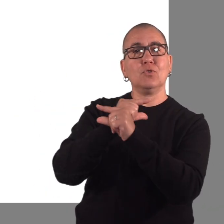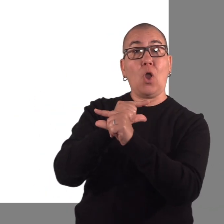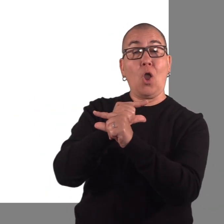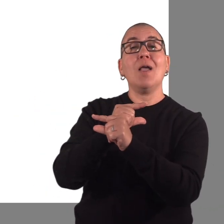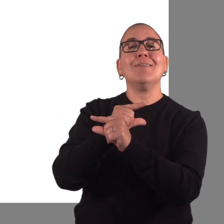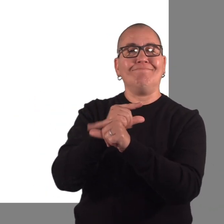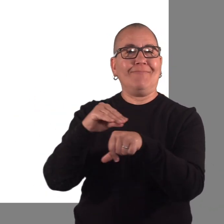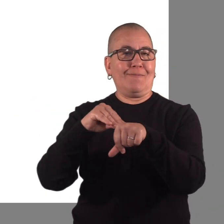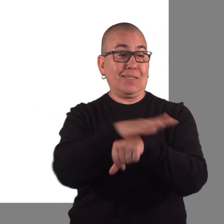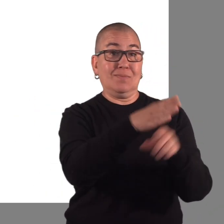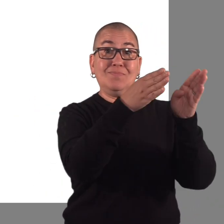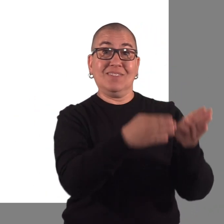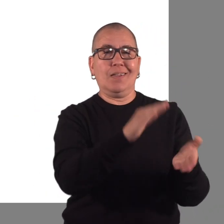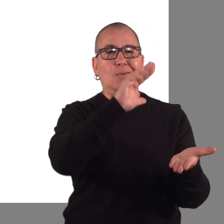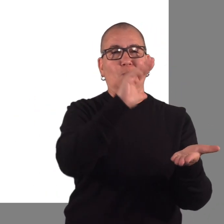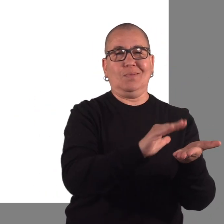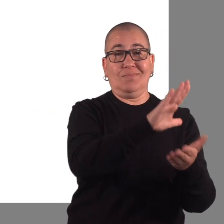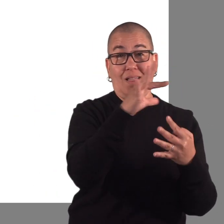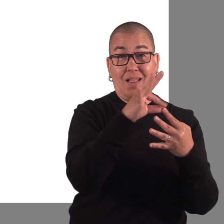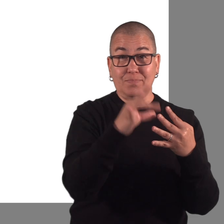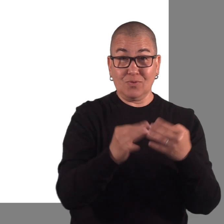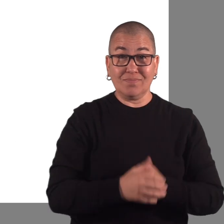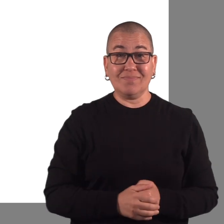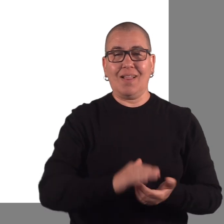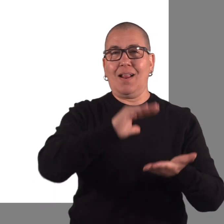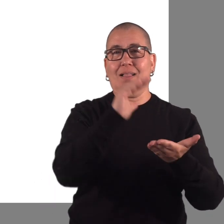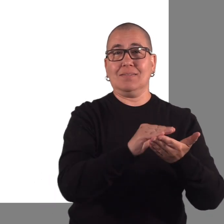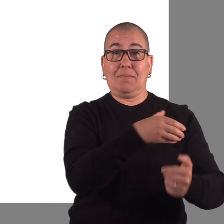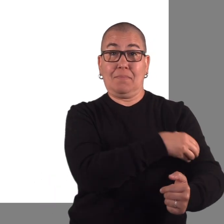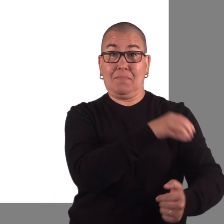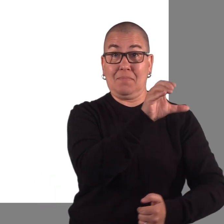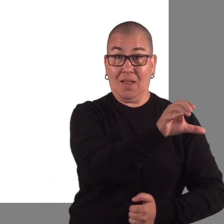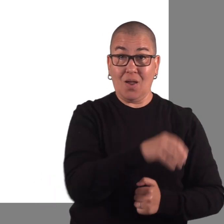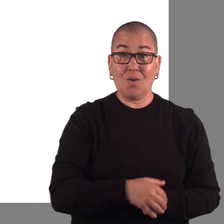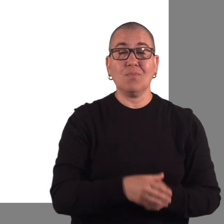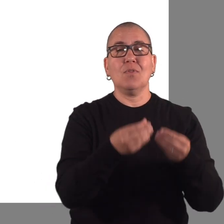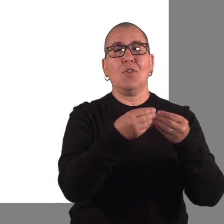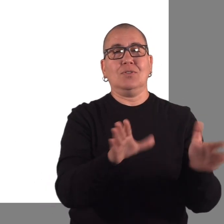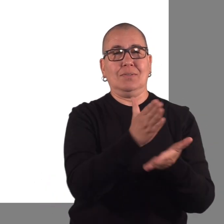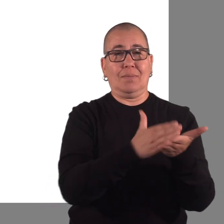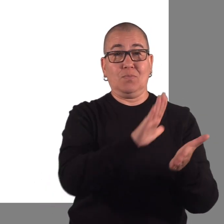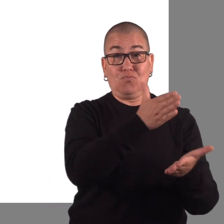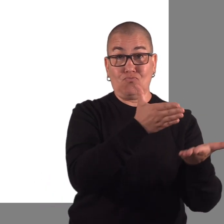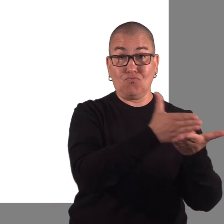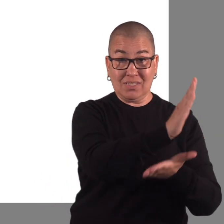because under guardianship you lose many rights.